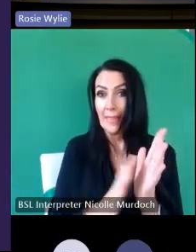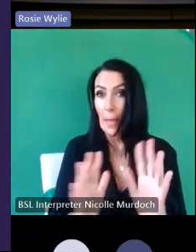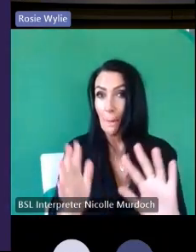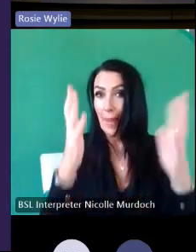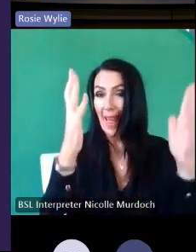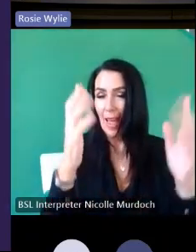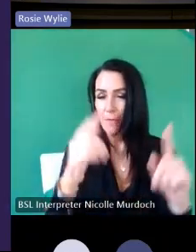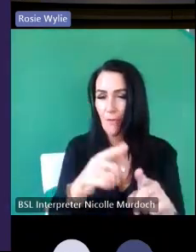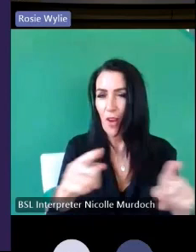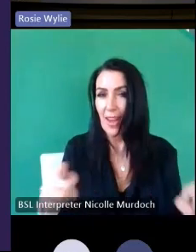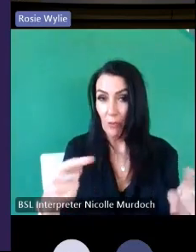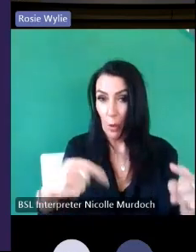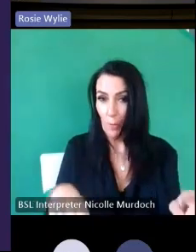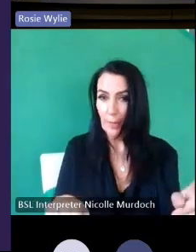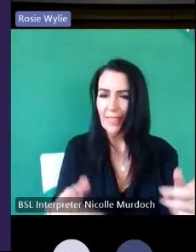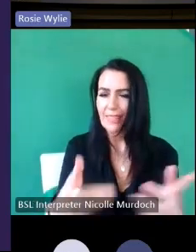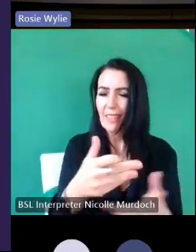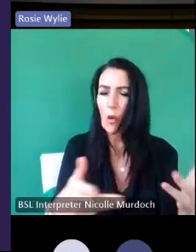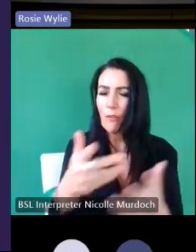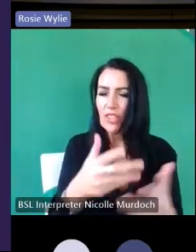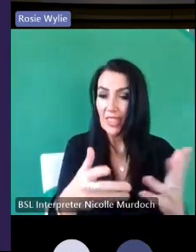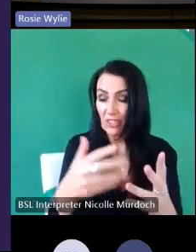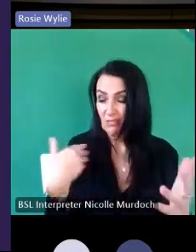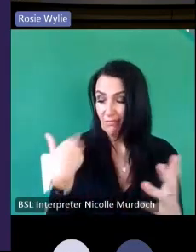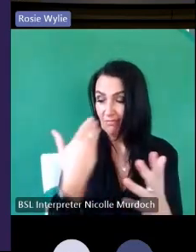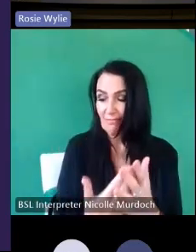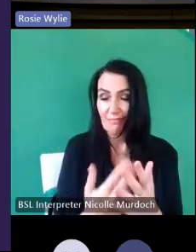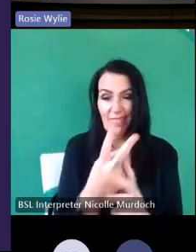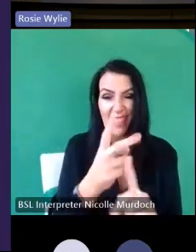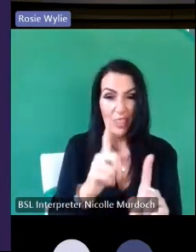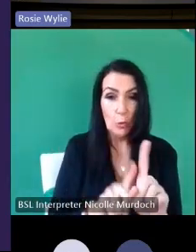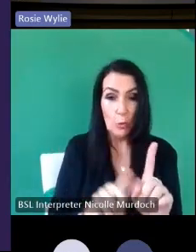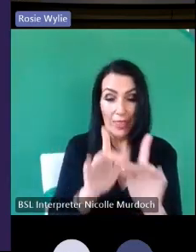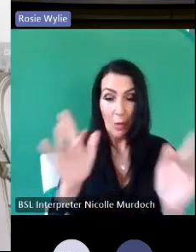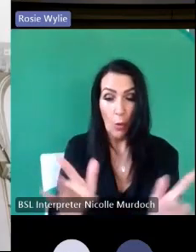have been at the conversations that happened over the past couple of years online or at the